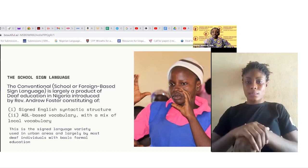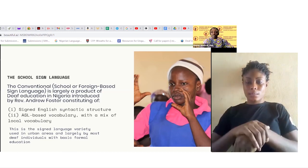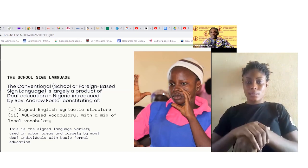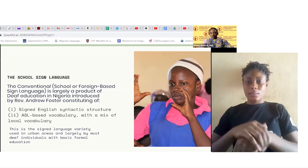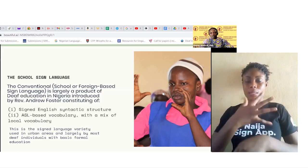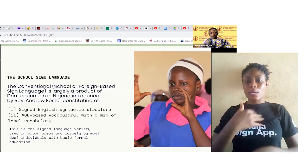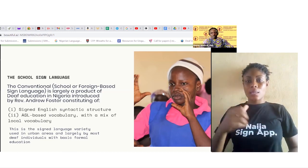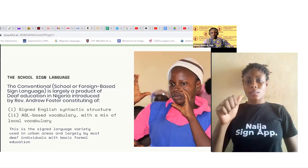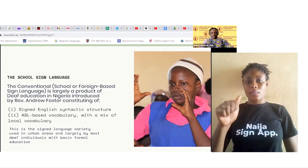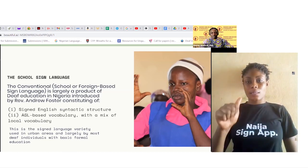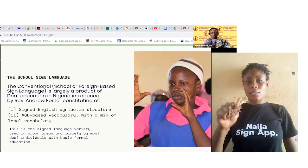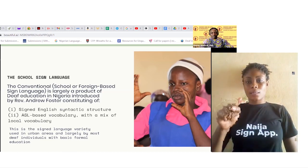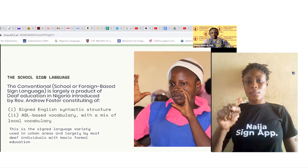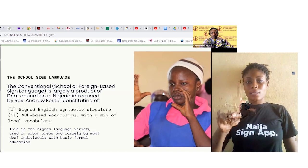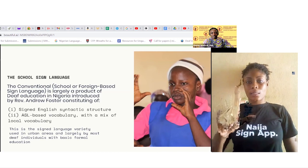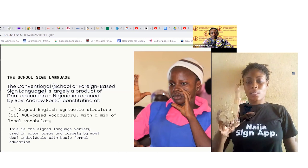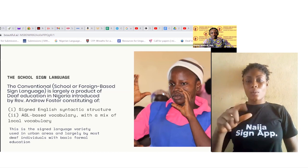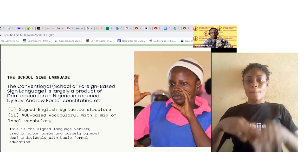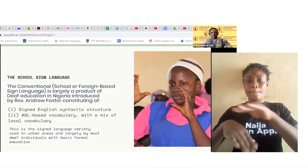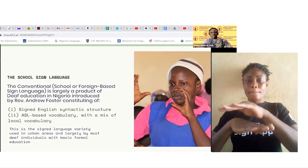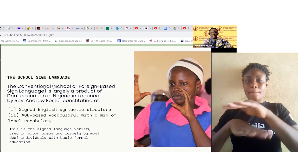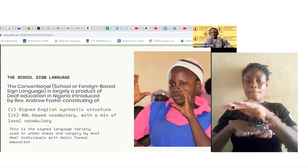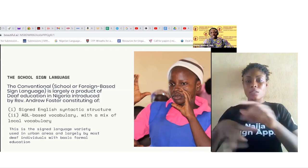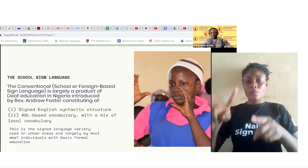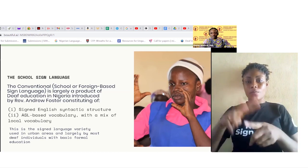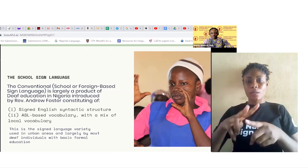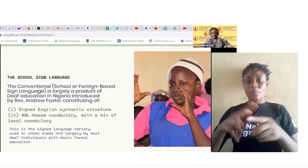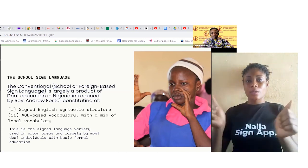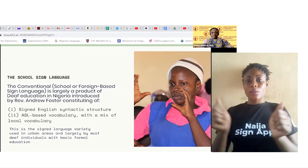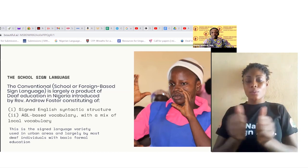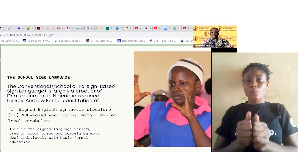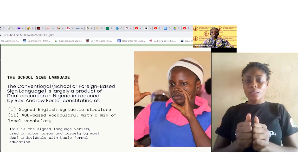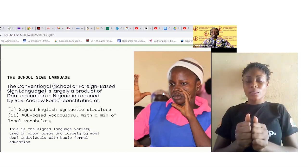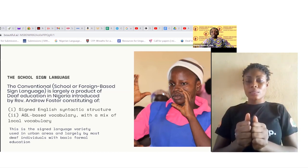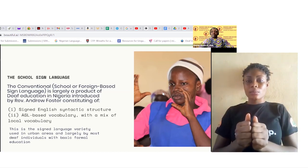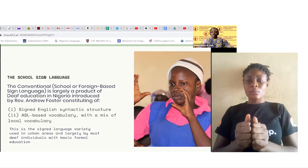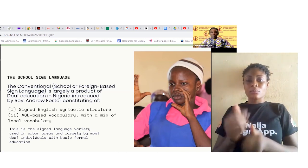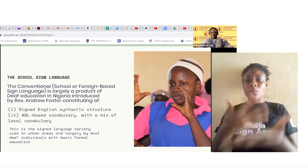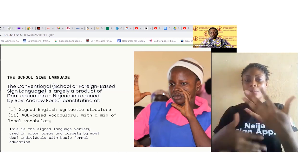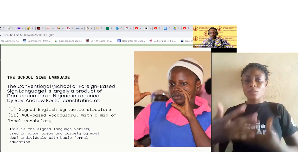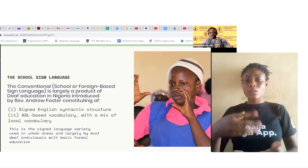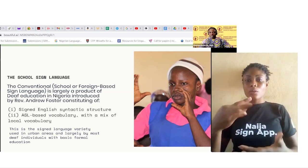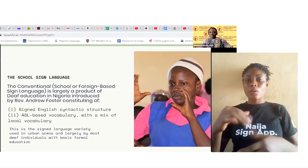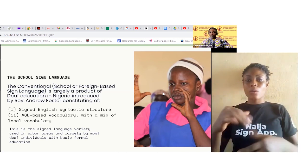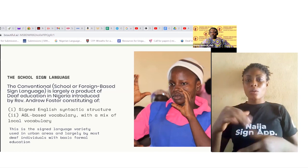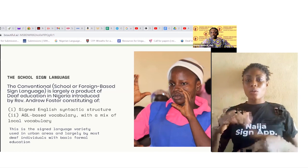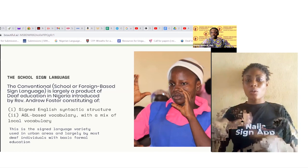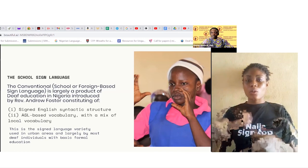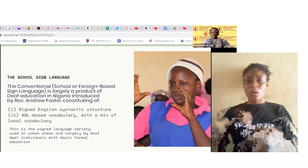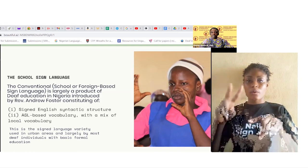the local vocabulary. So this is a sign language variety that is largely used in the urban areas